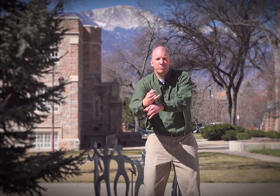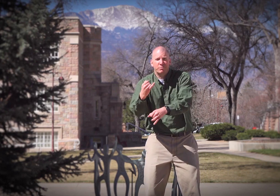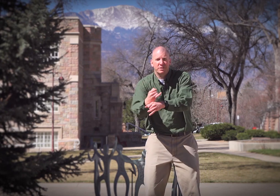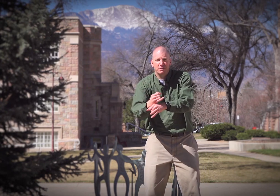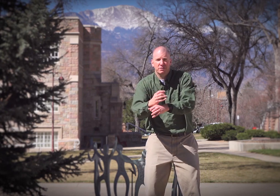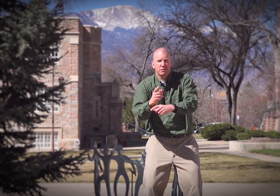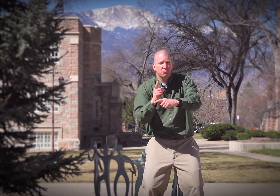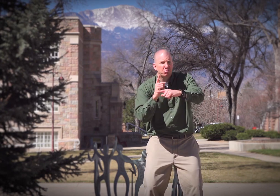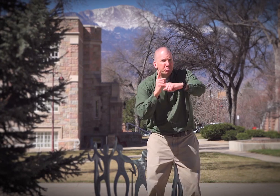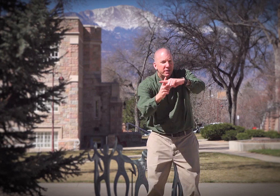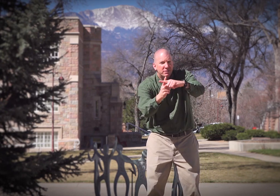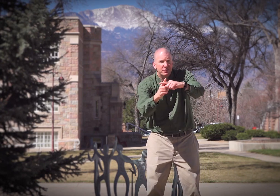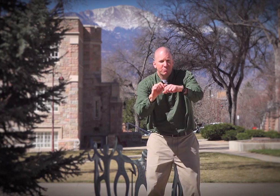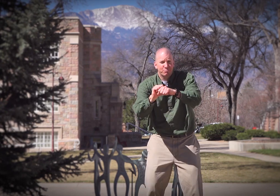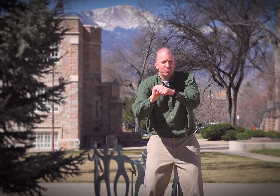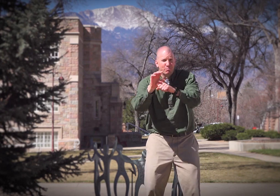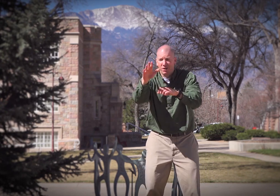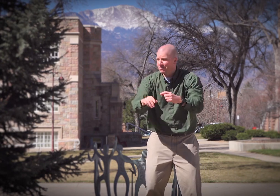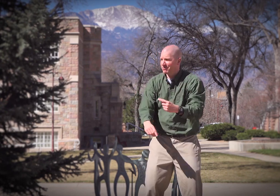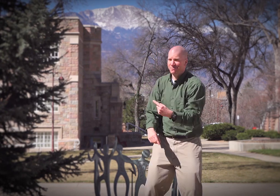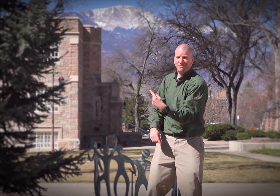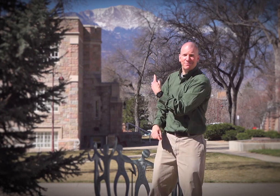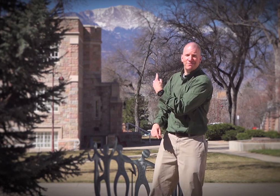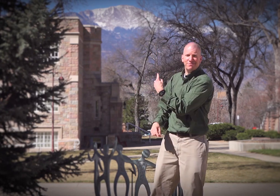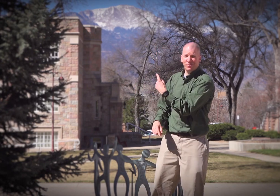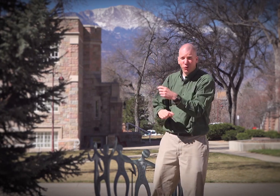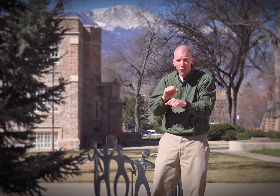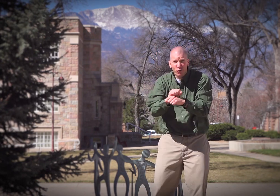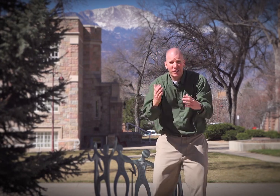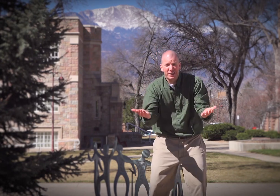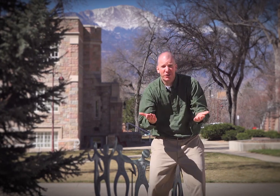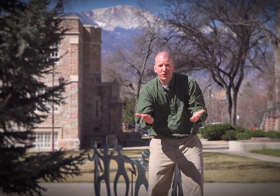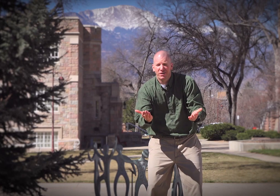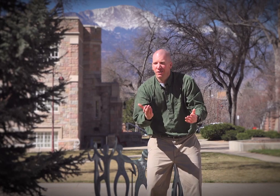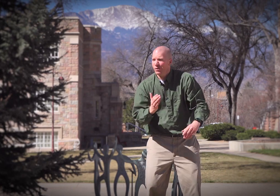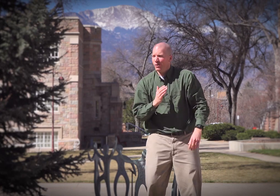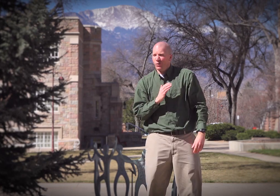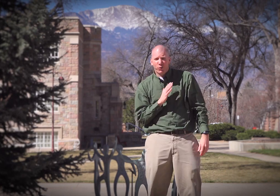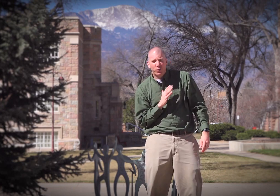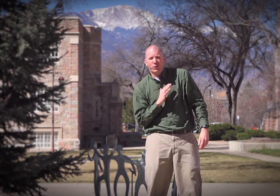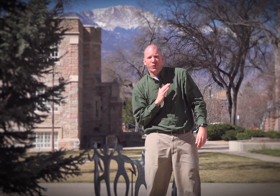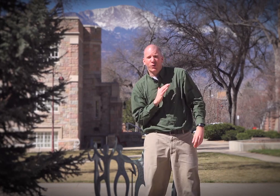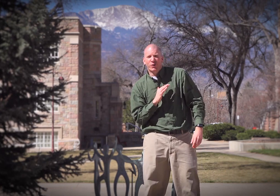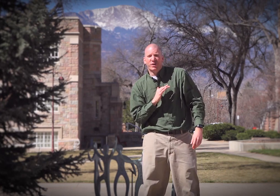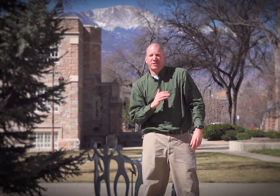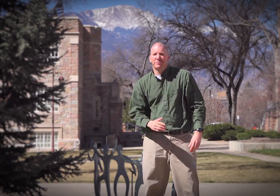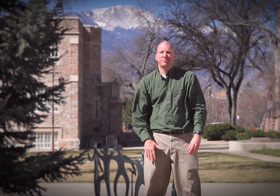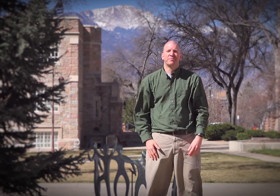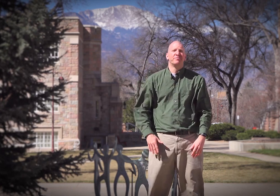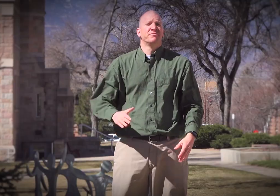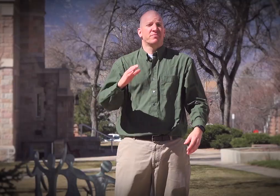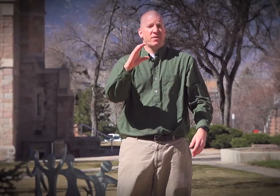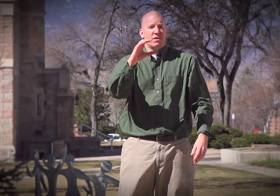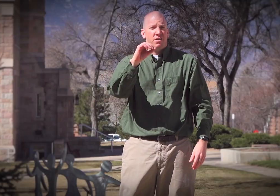and the Rocky Mountains in our backyard, CSDB is truly an amazing place to work.